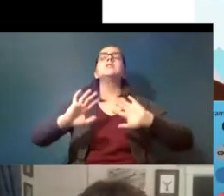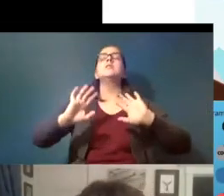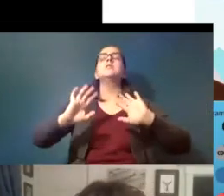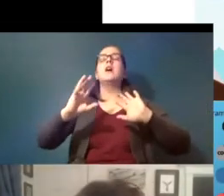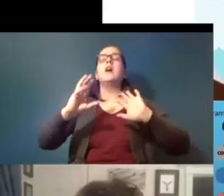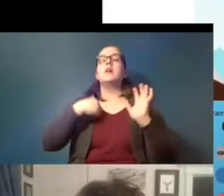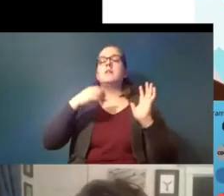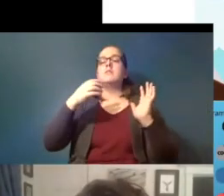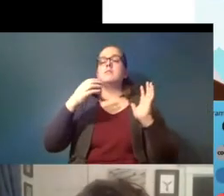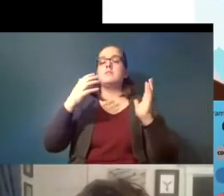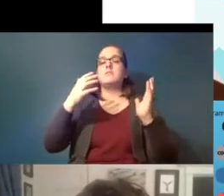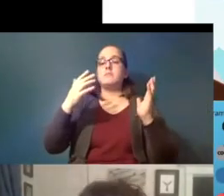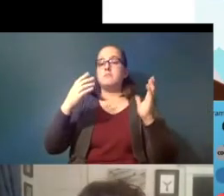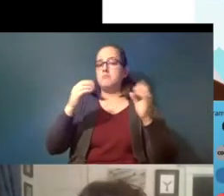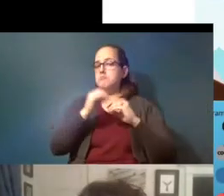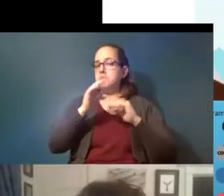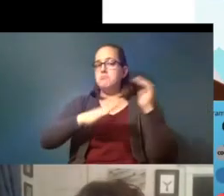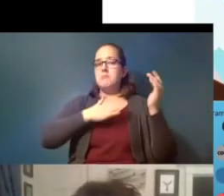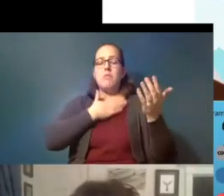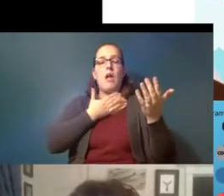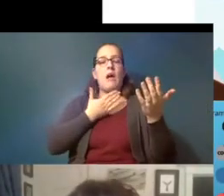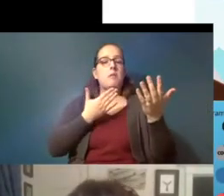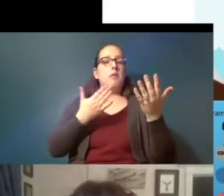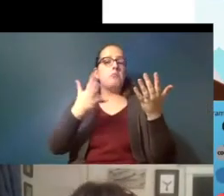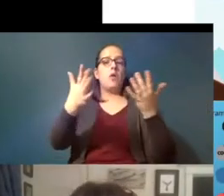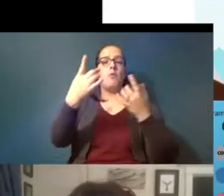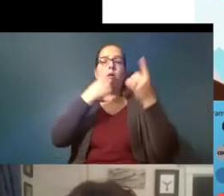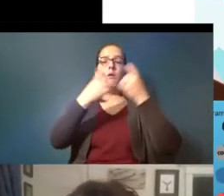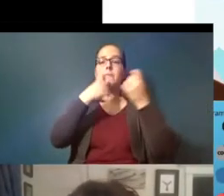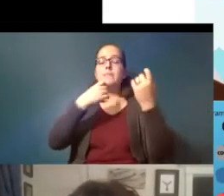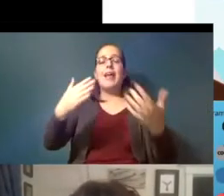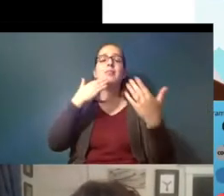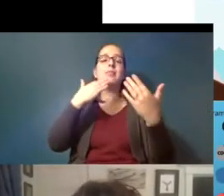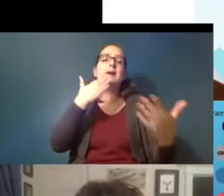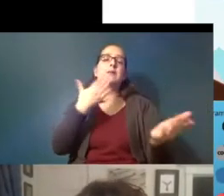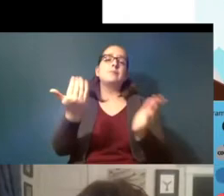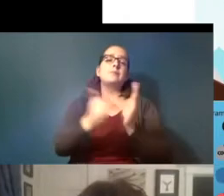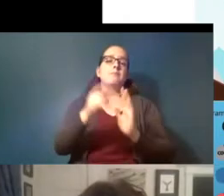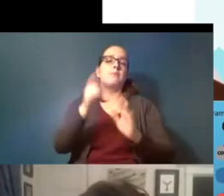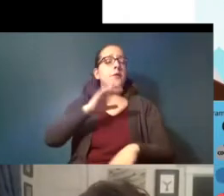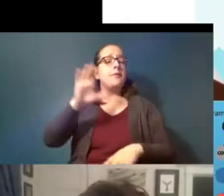more than happy to take your questions thank you again for listening and for having me it's been